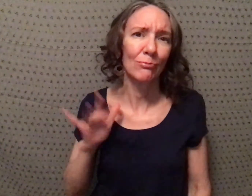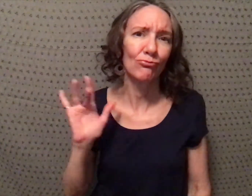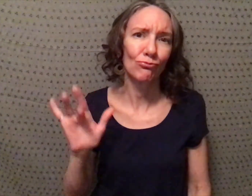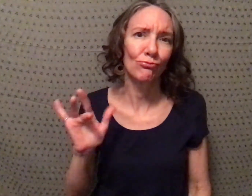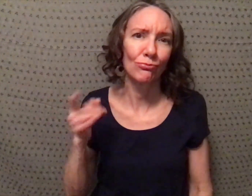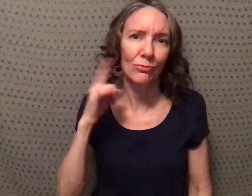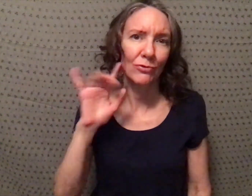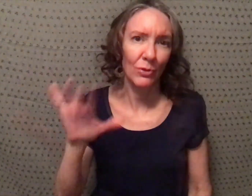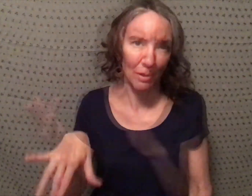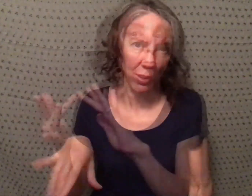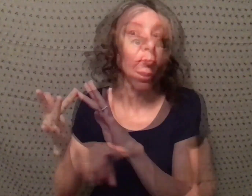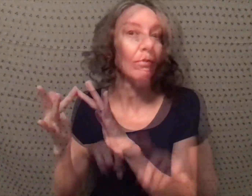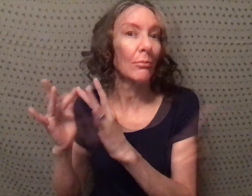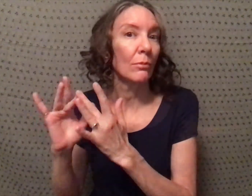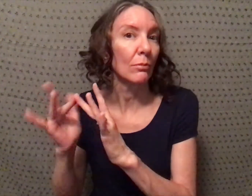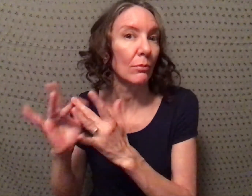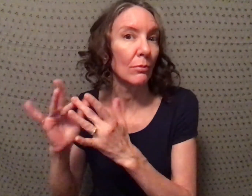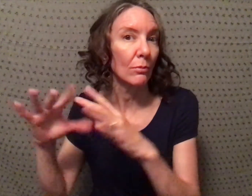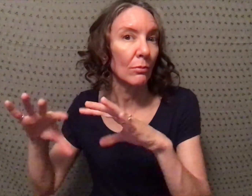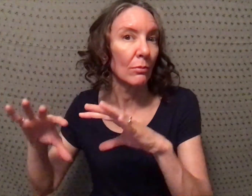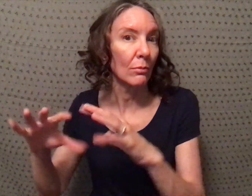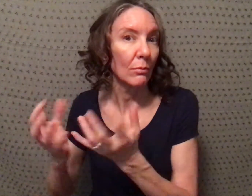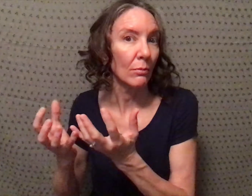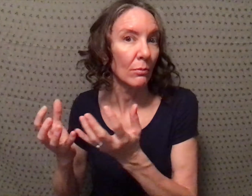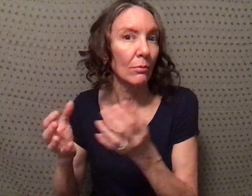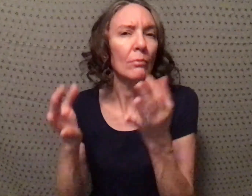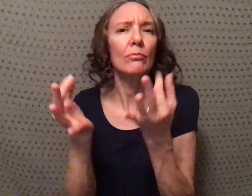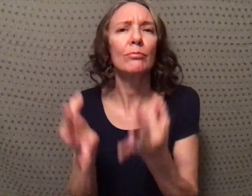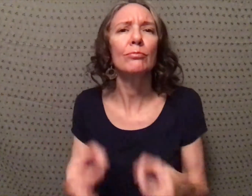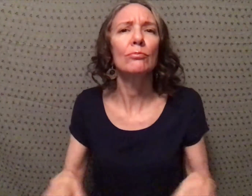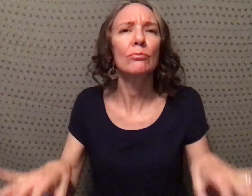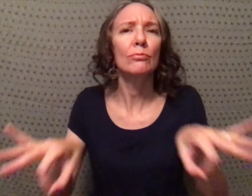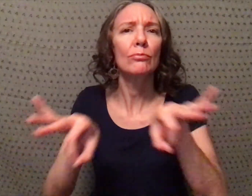feel sympathy for that. With internet classes, it's very